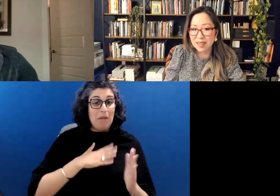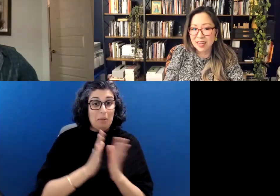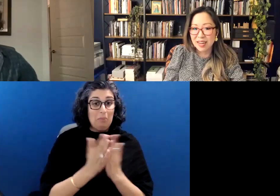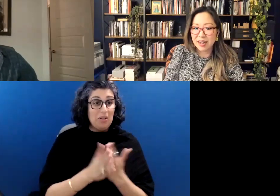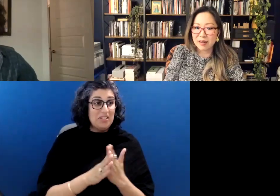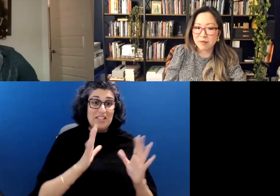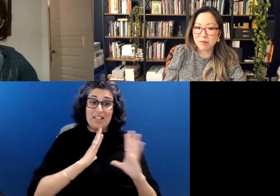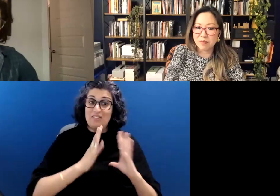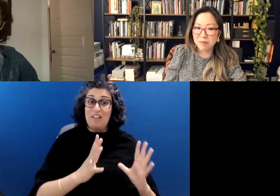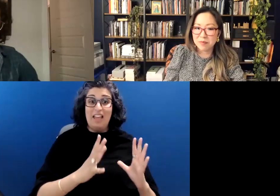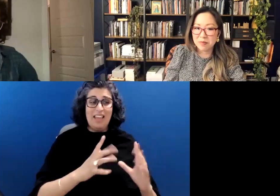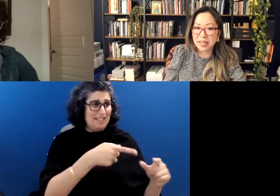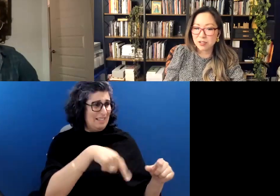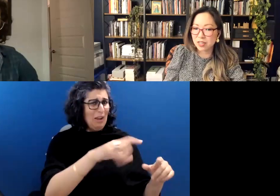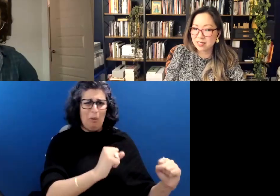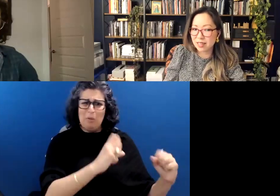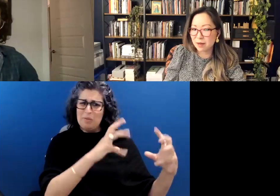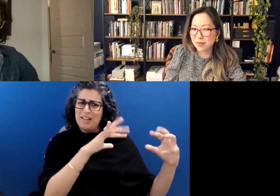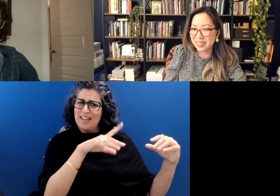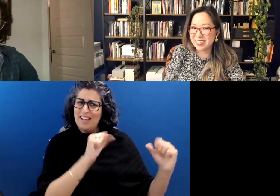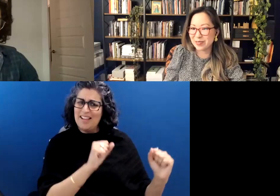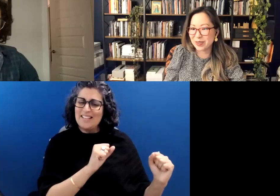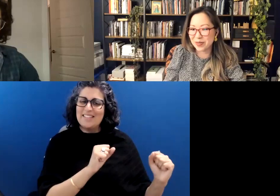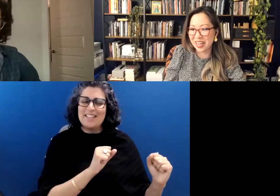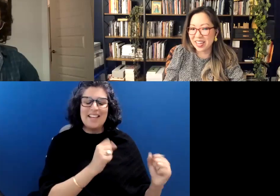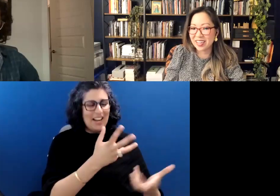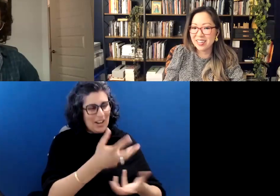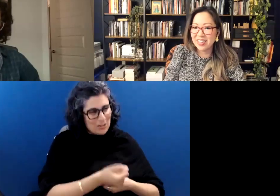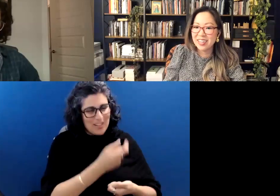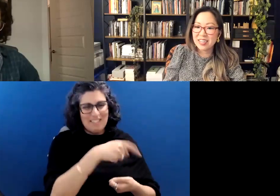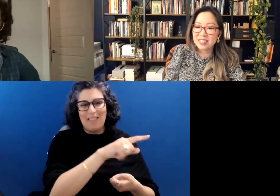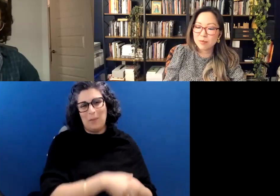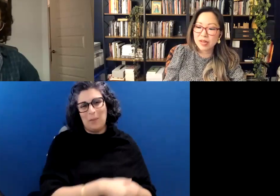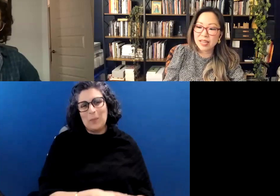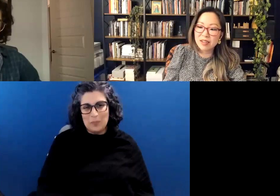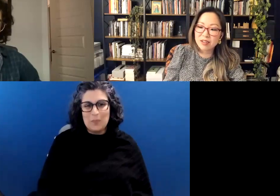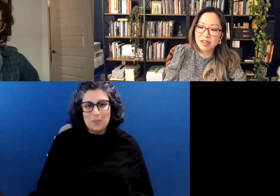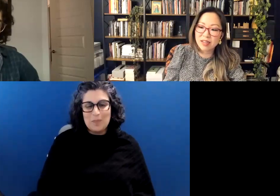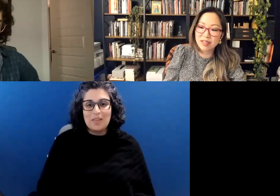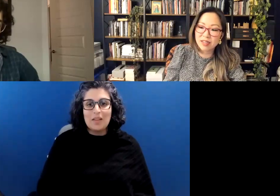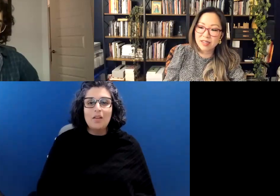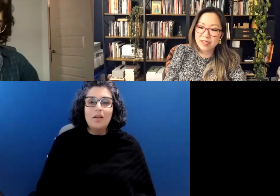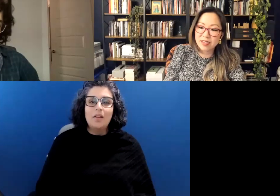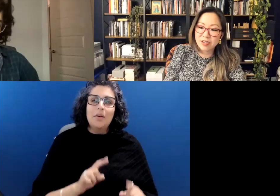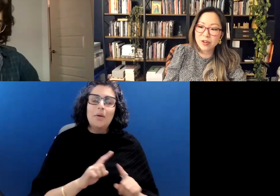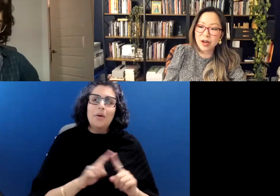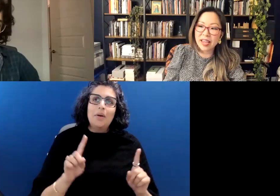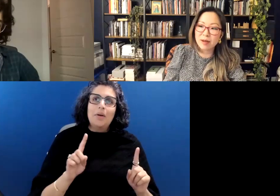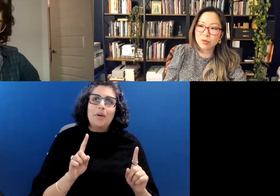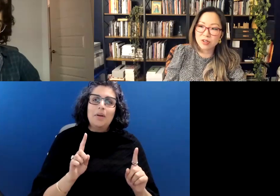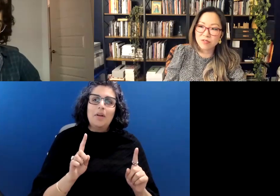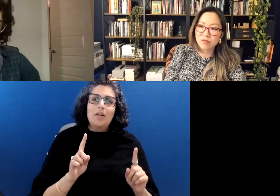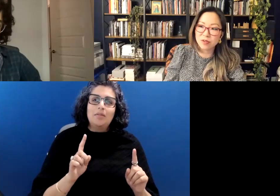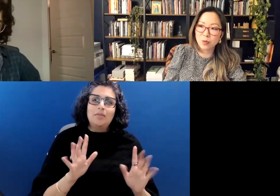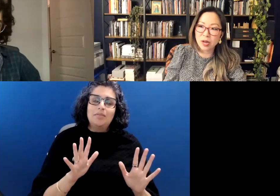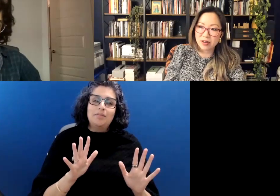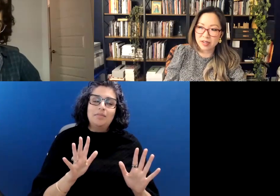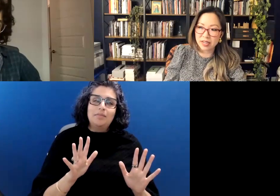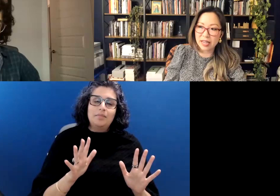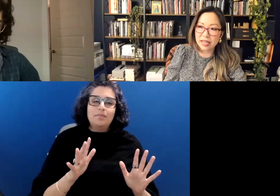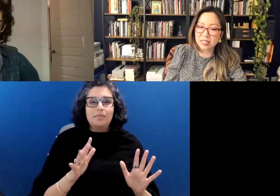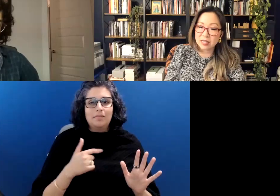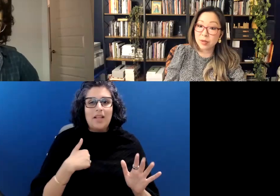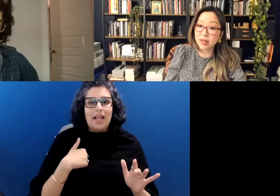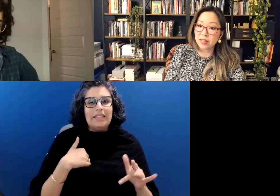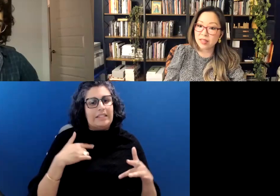And I trust them in a different way, but I think, you know, I am sort of wary, anticipating